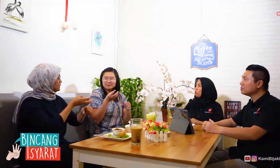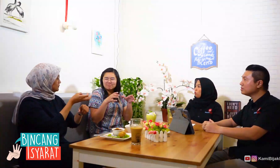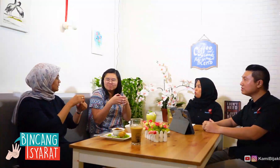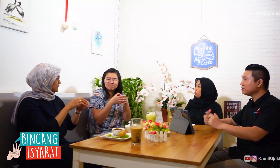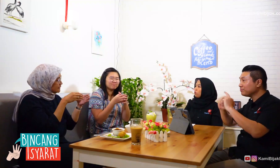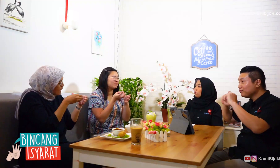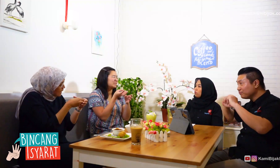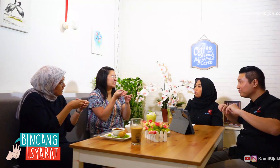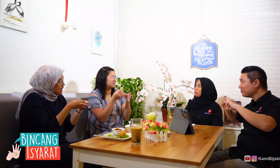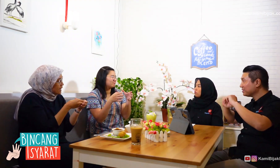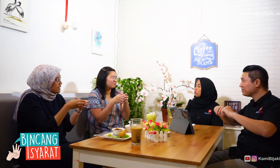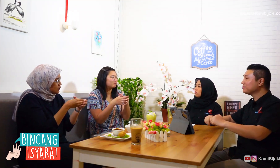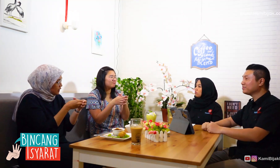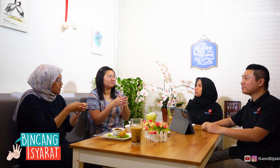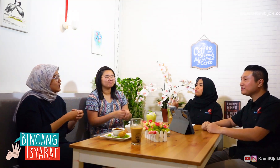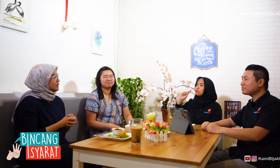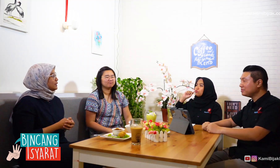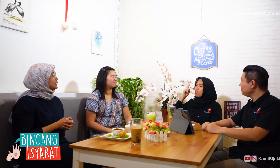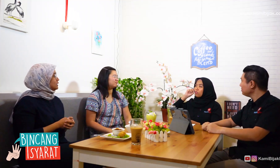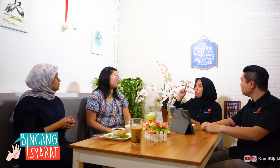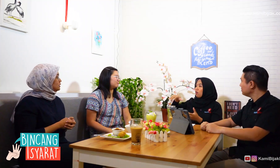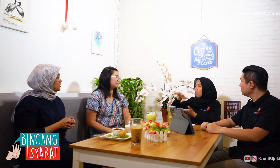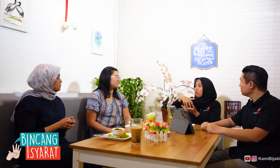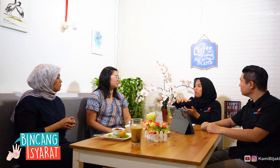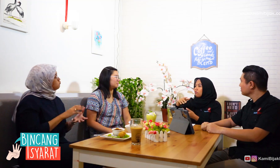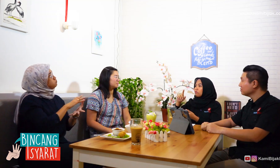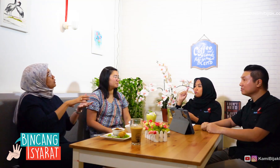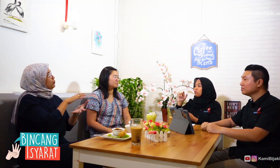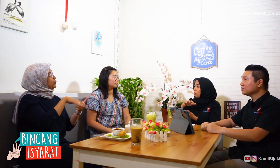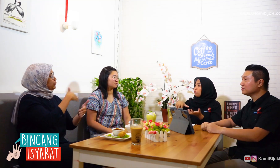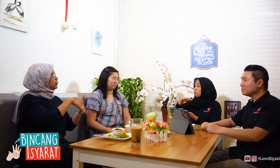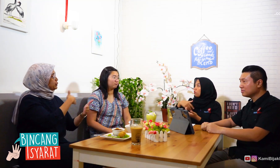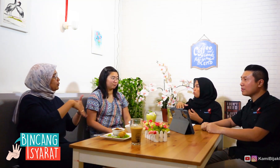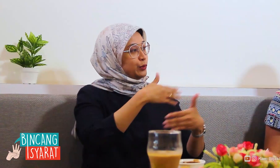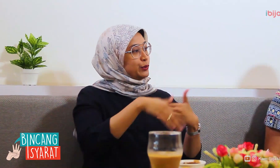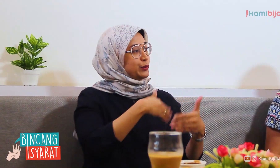A Small group. Deaf or Hearing person? Both